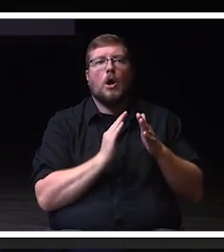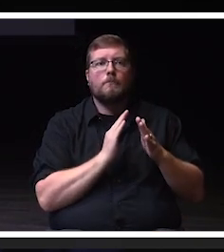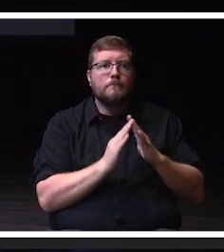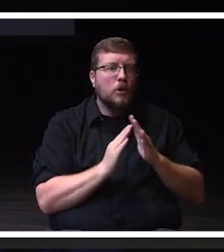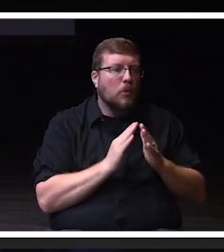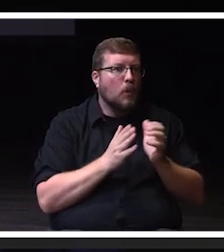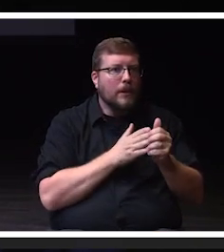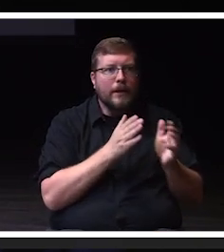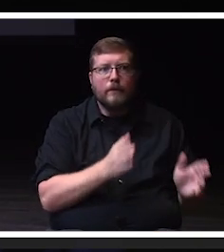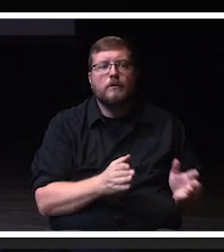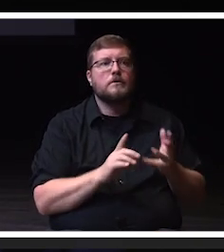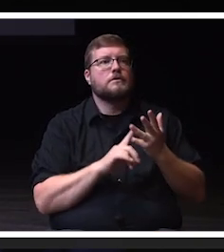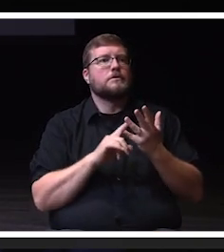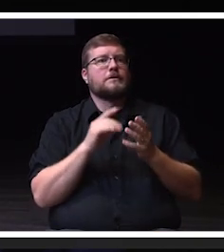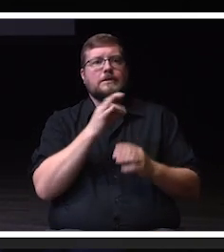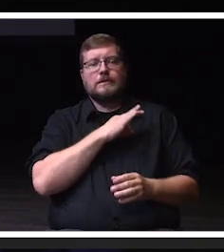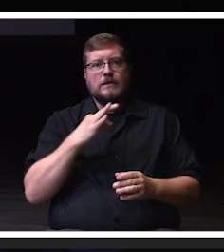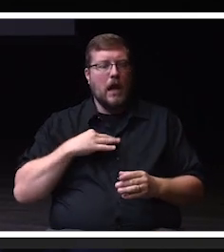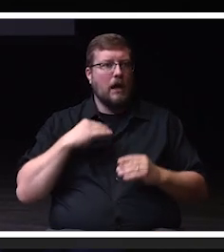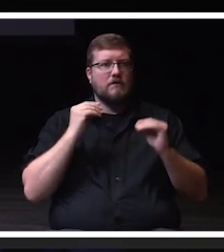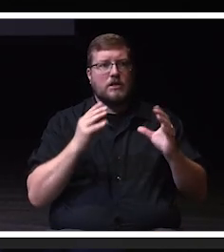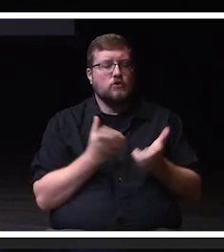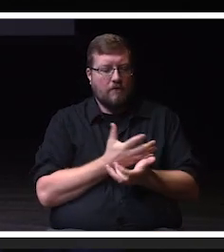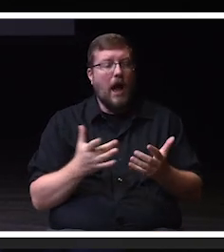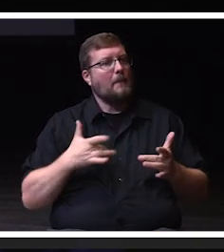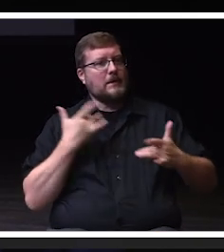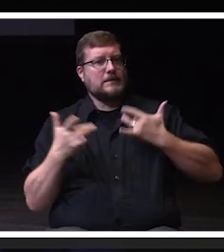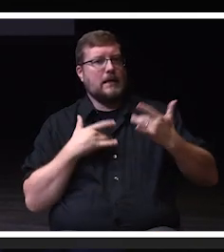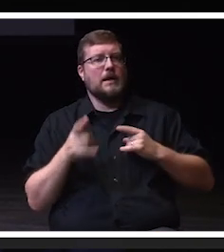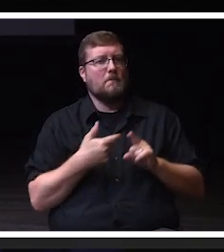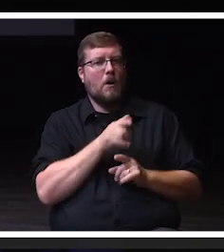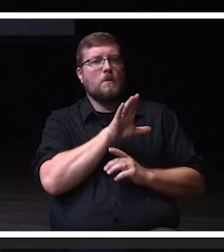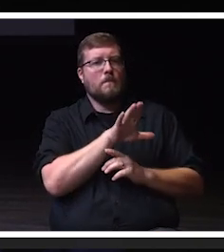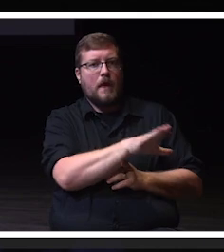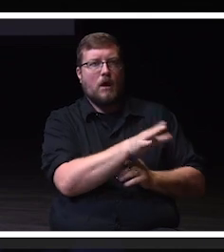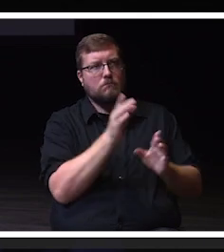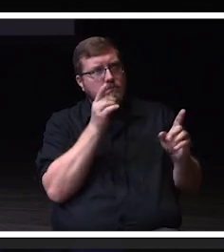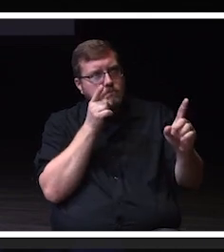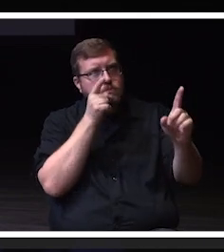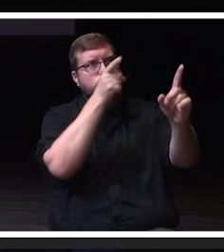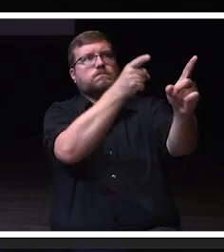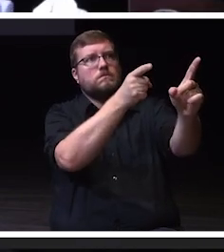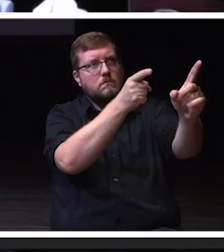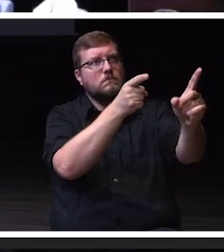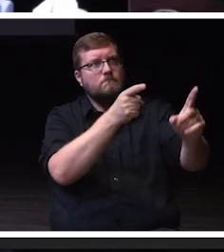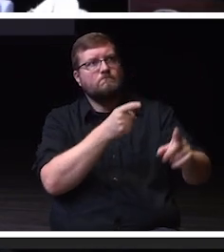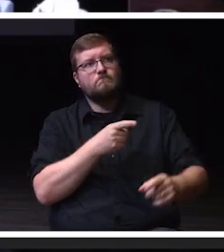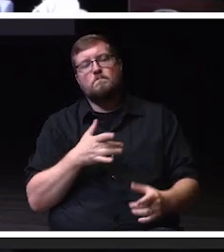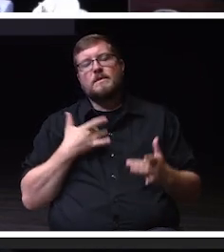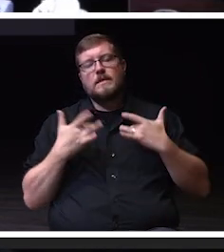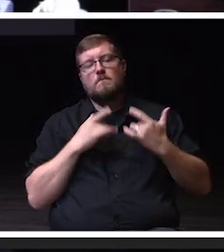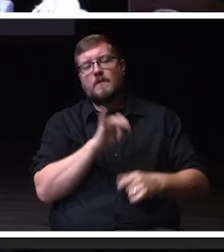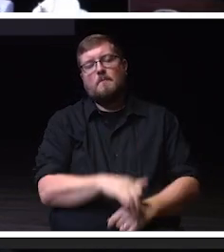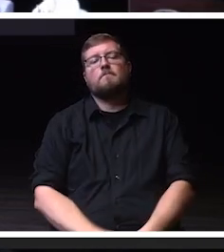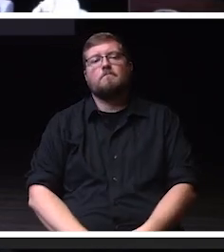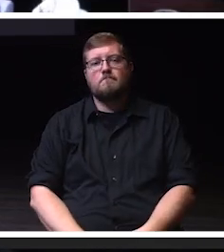I'm just excited, as you are and others about the trajectory of our Rock County Campus. Thank you.